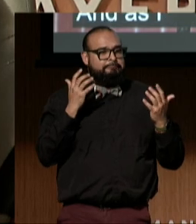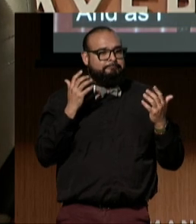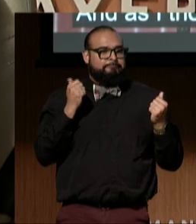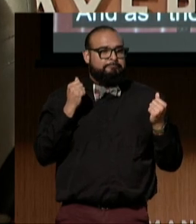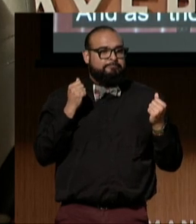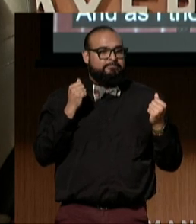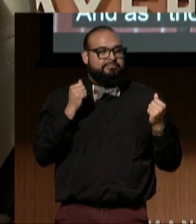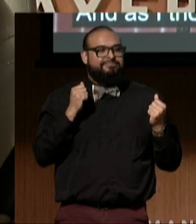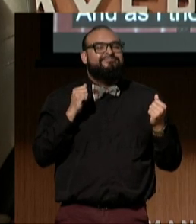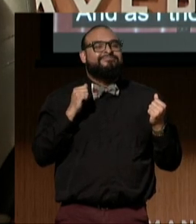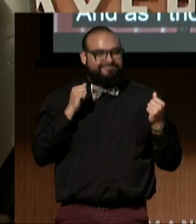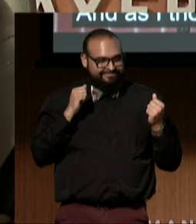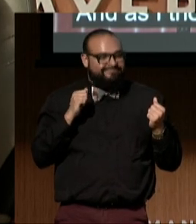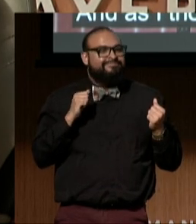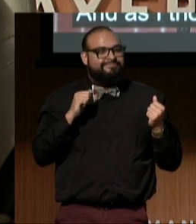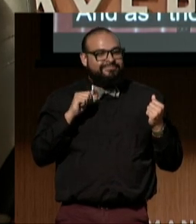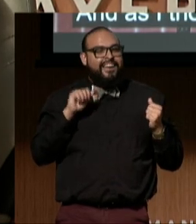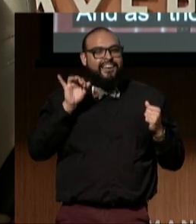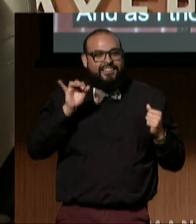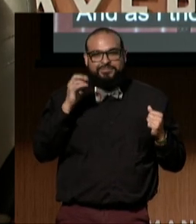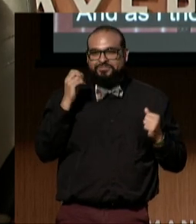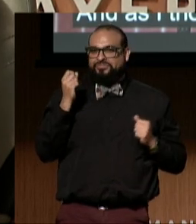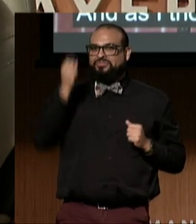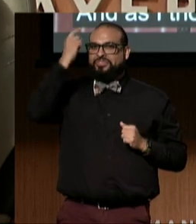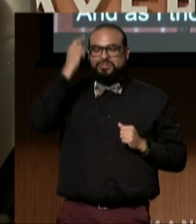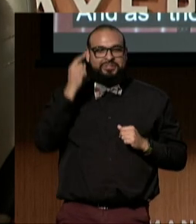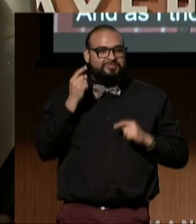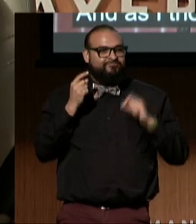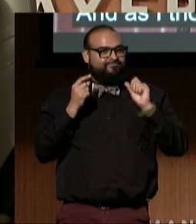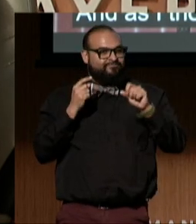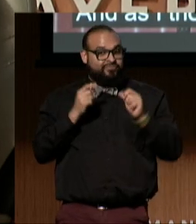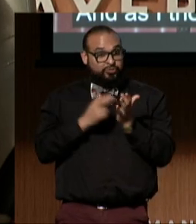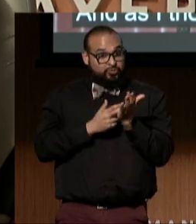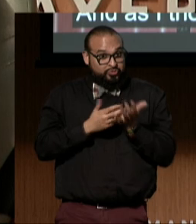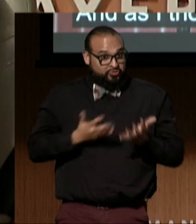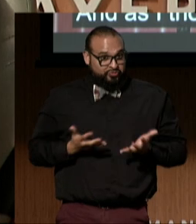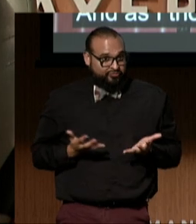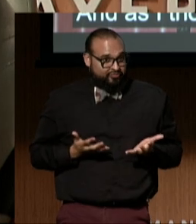I came to understand that the truth is that myself,